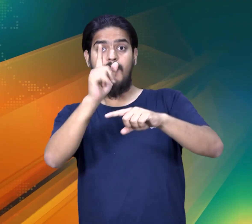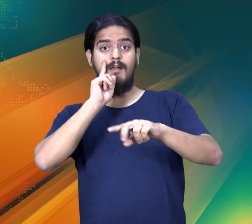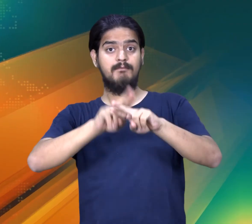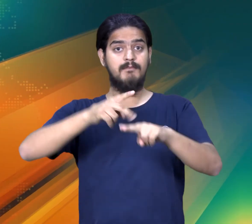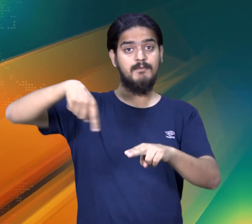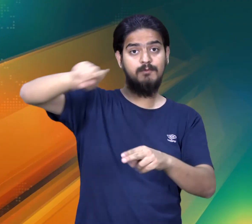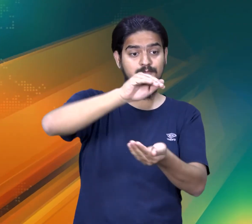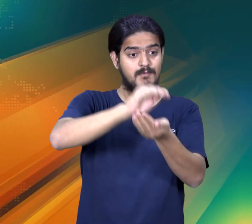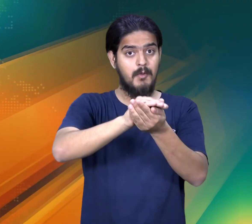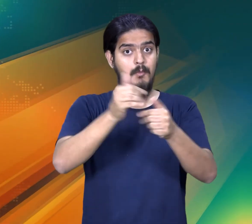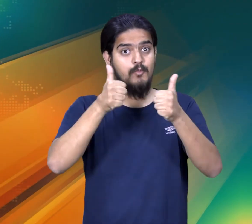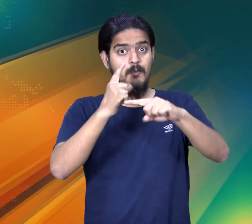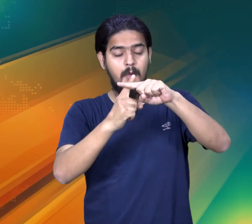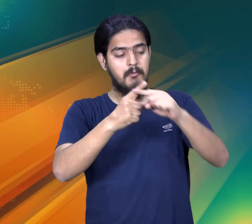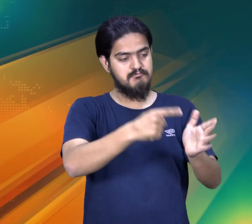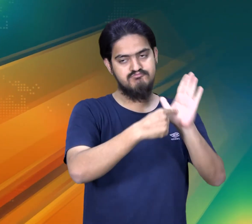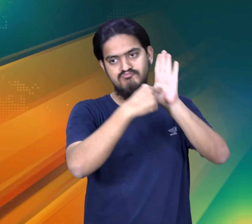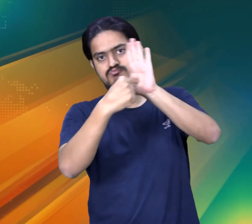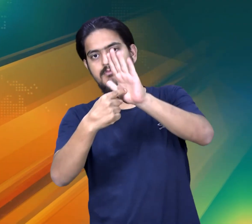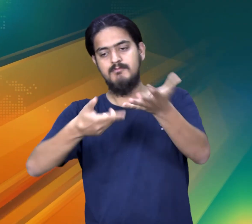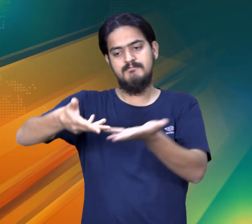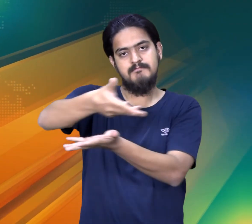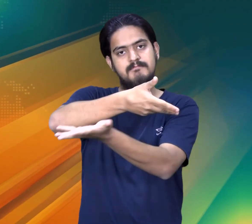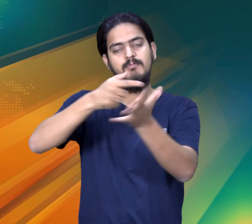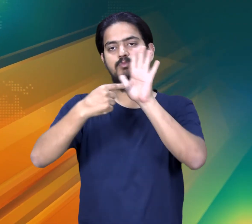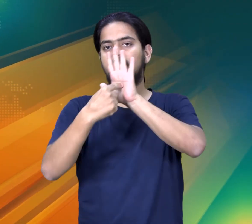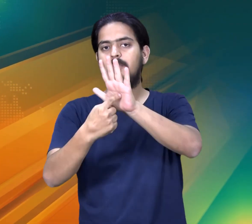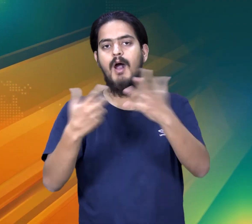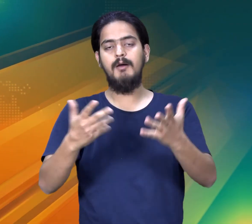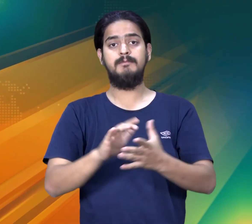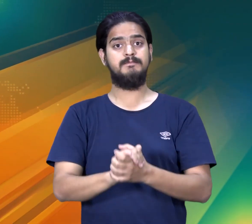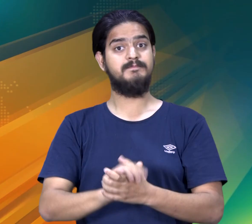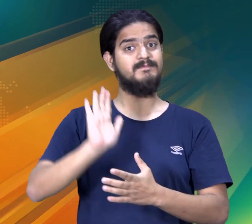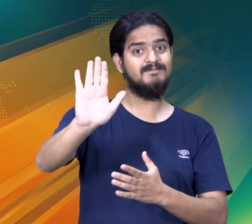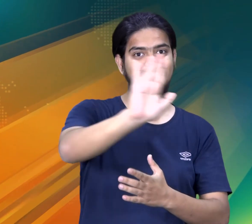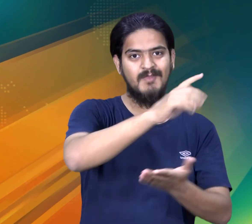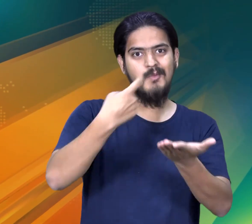discuss and we can resolve these issues together and also show the positive impact that you have created so far.